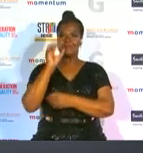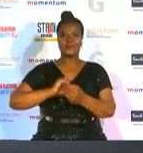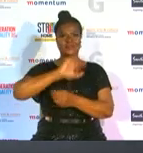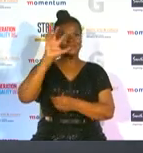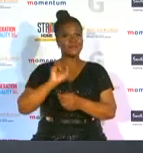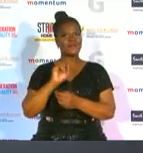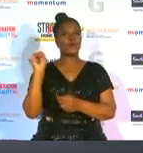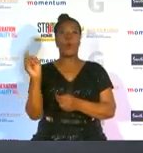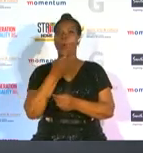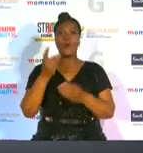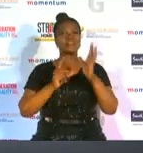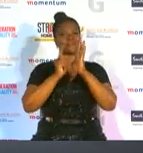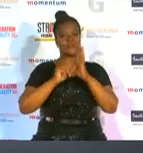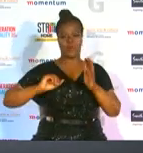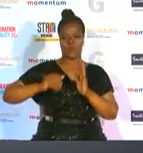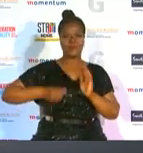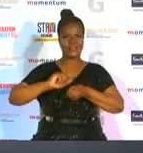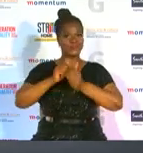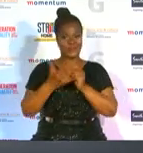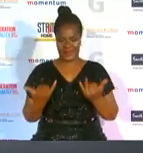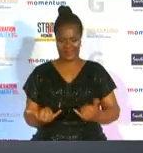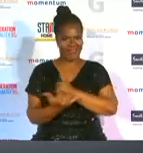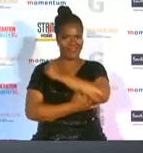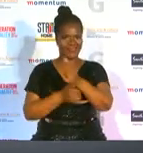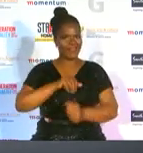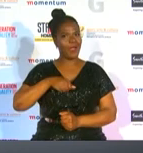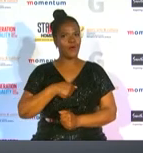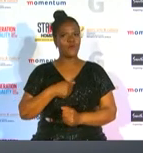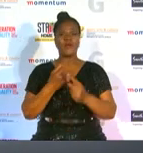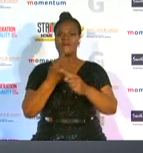of women's sport in the country from development structures